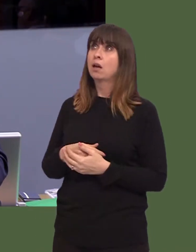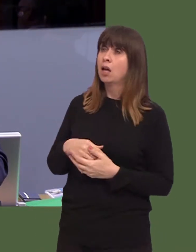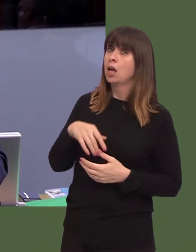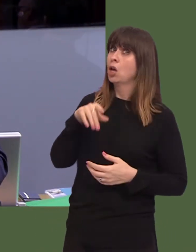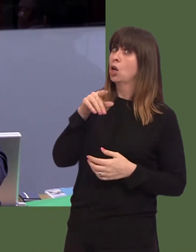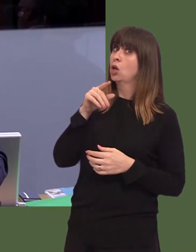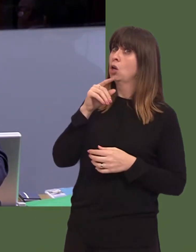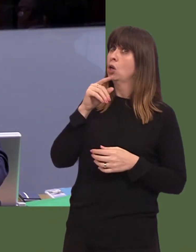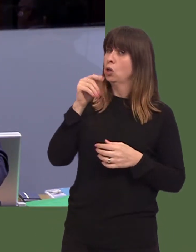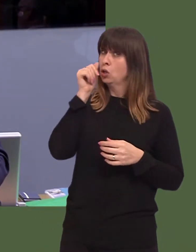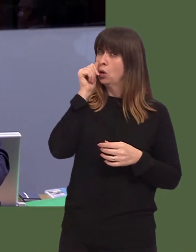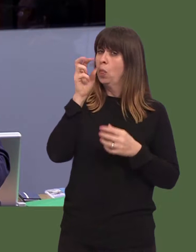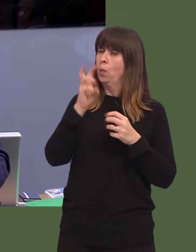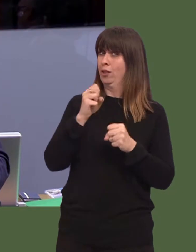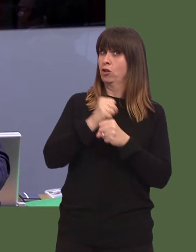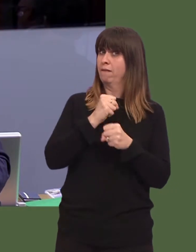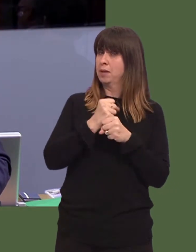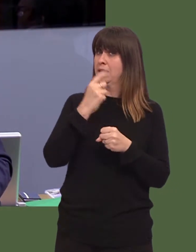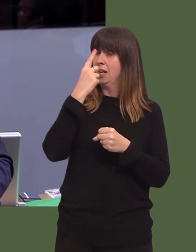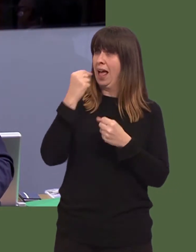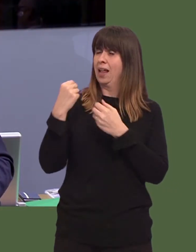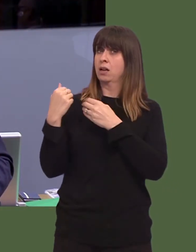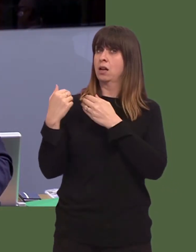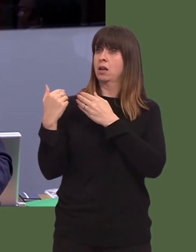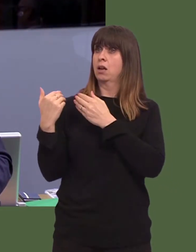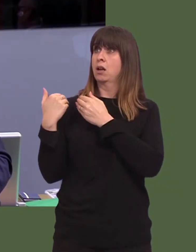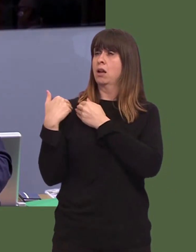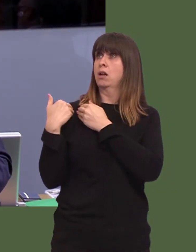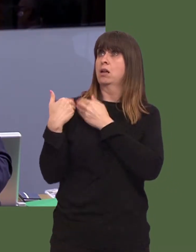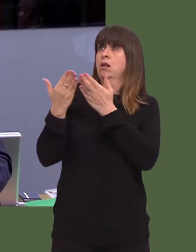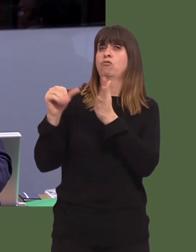the ability for the Welsh Government to devolve responsibility to north Wales so that those